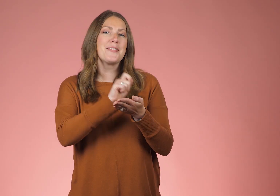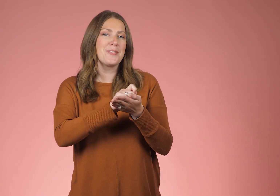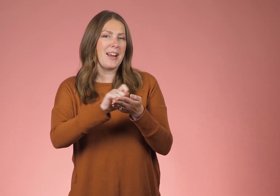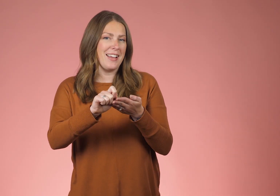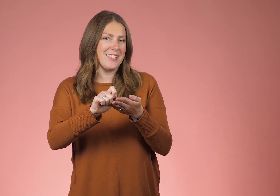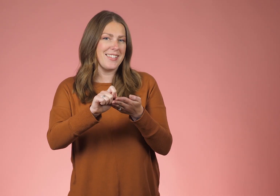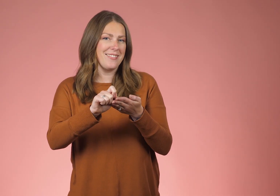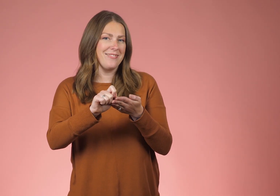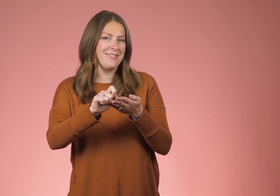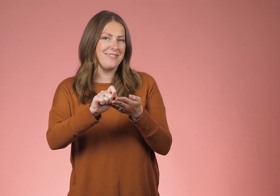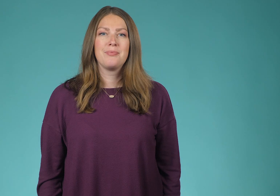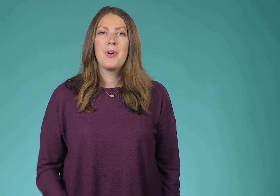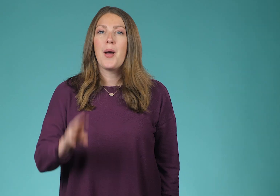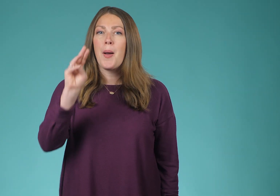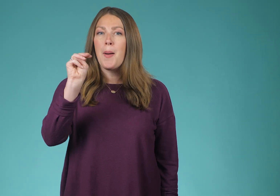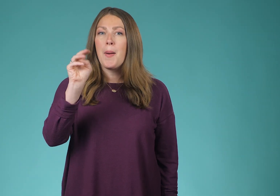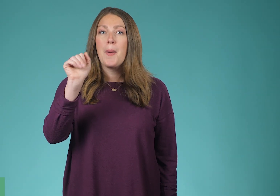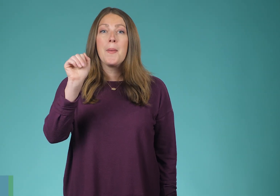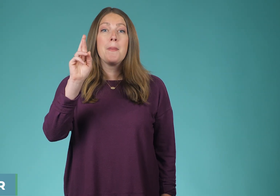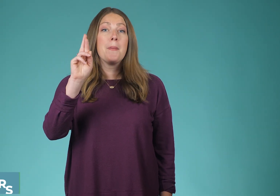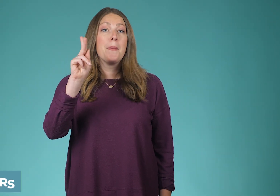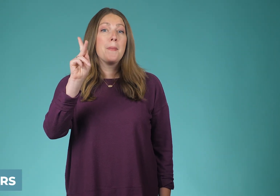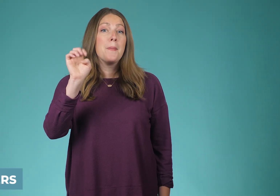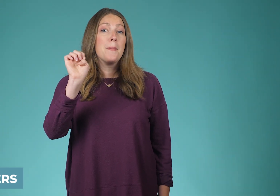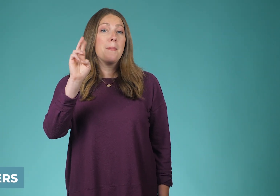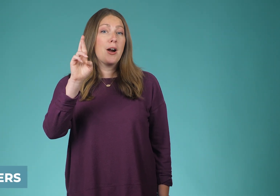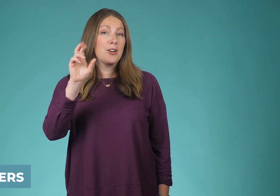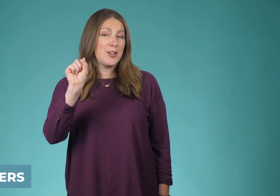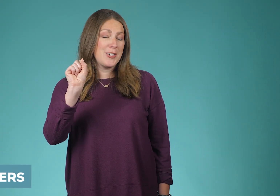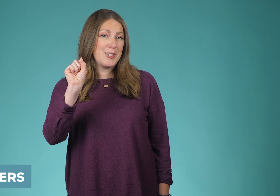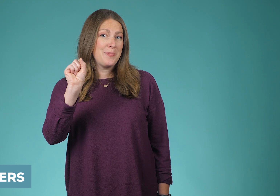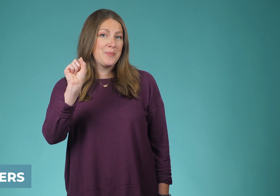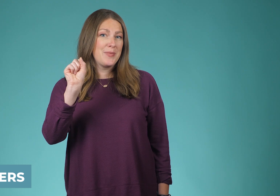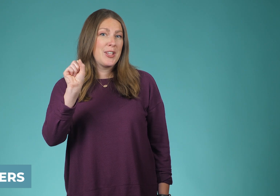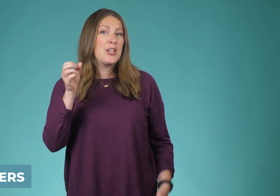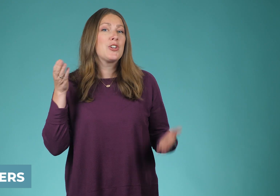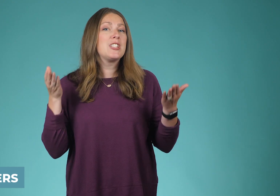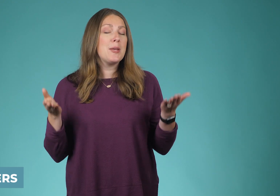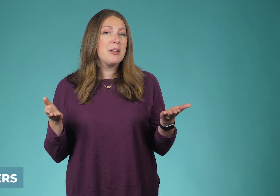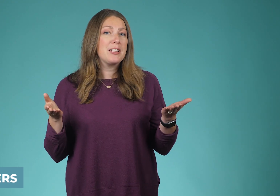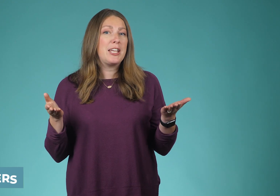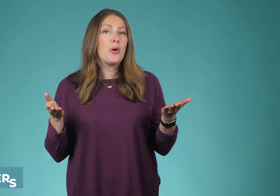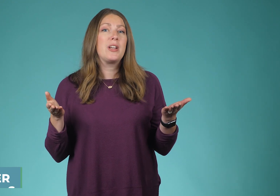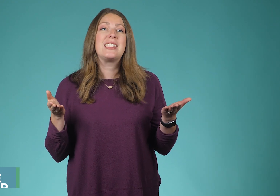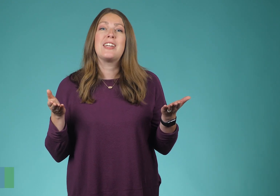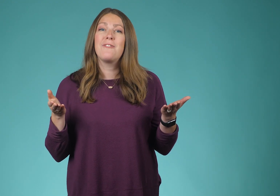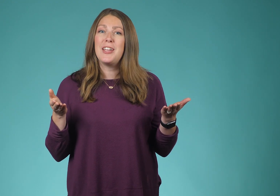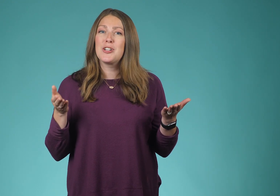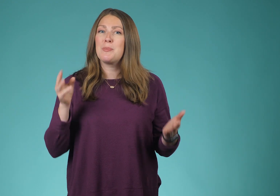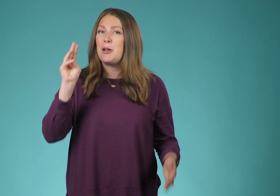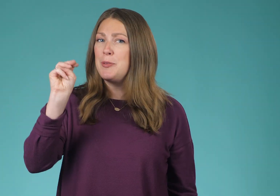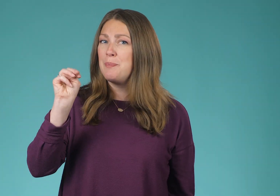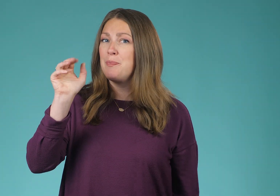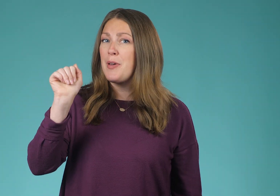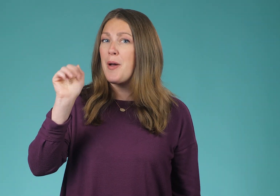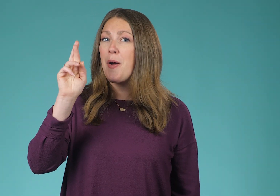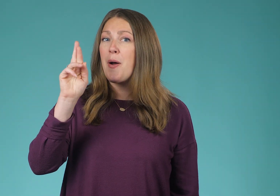Crayons Markers. You're typically going to see it fingerspelled